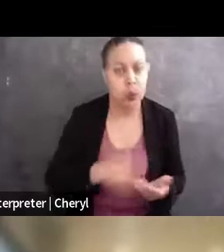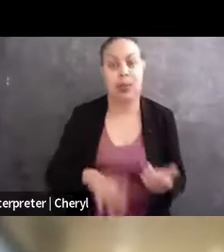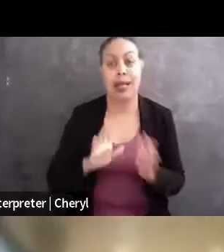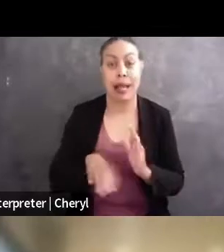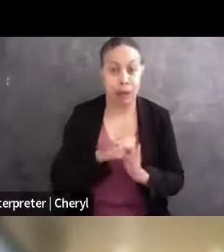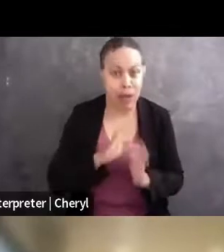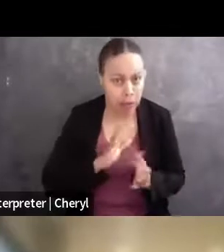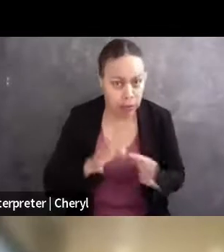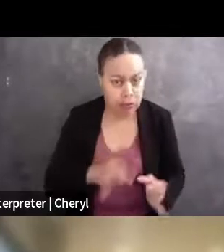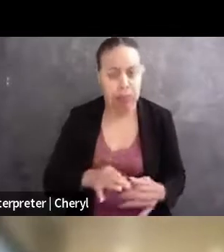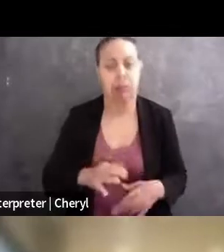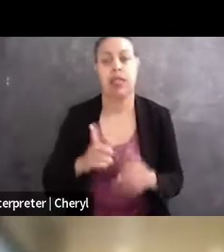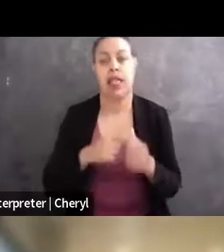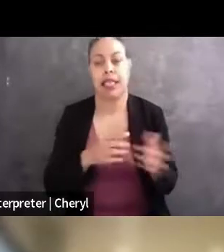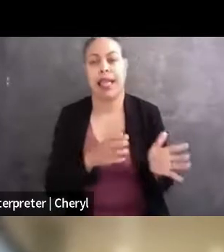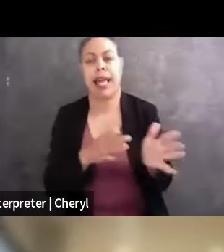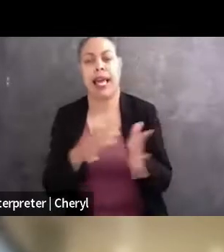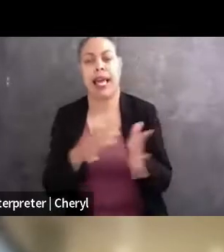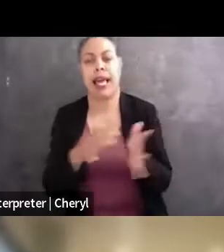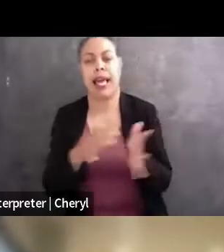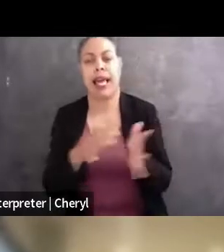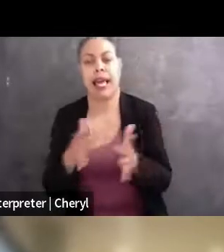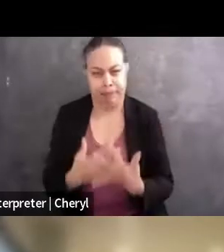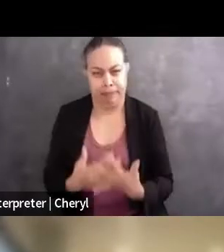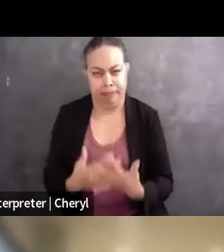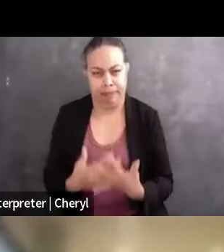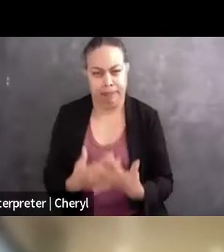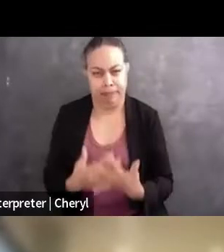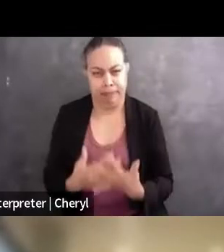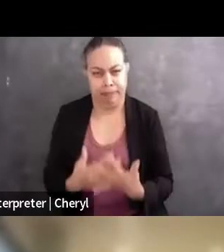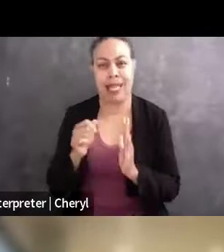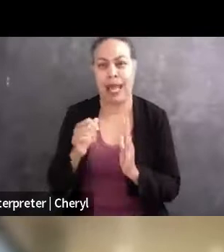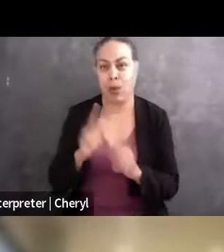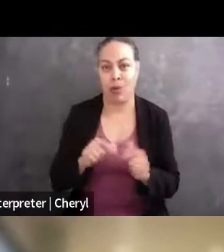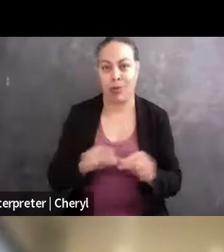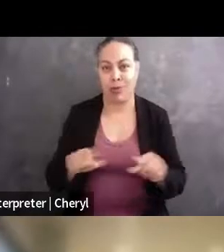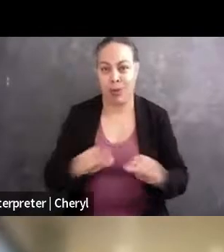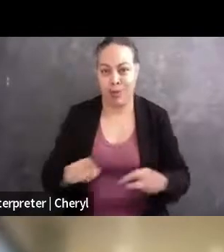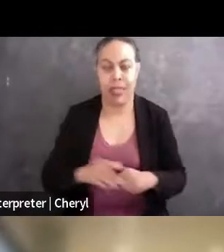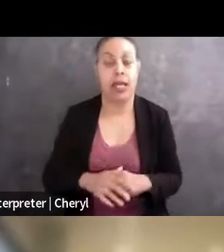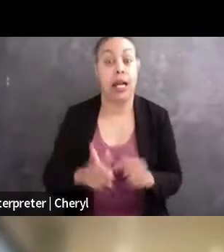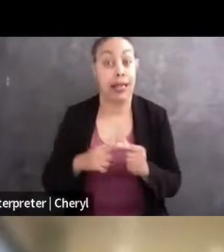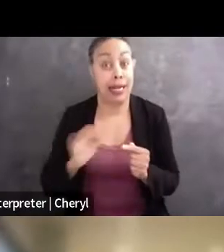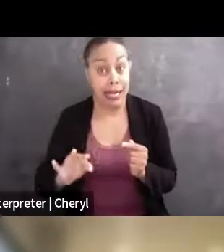then actually substantive vetting of articles and broadcasts. And then if a lawsuit or a threat of a lawsuit results